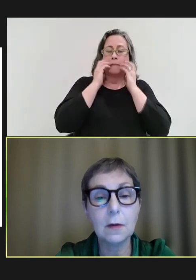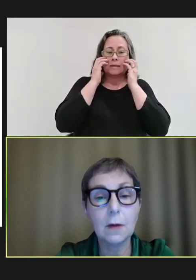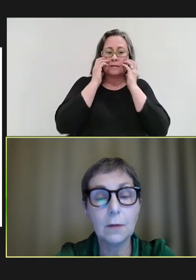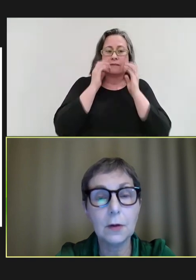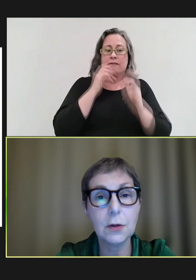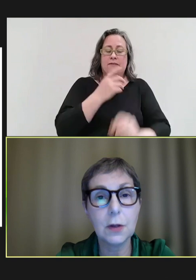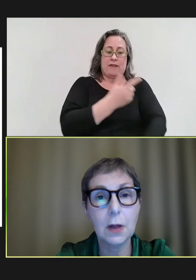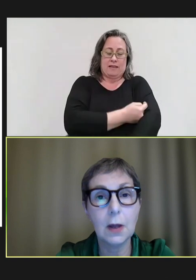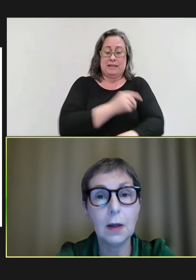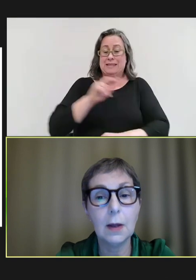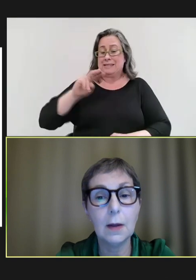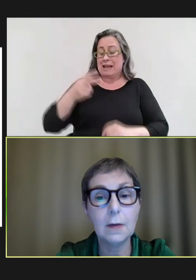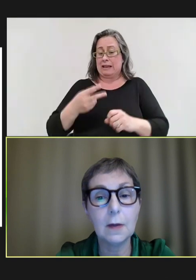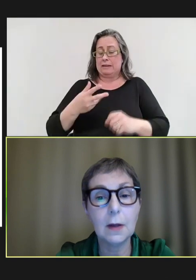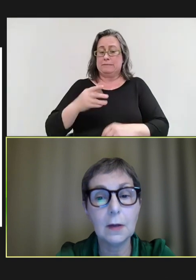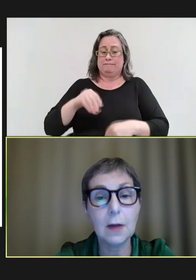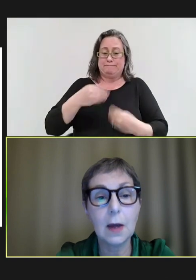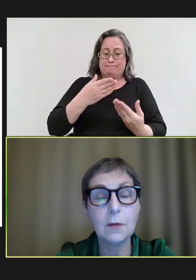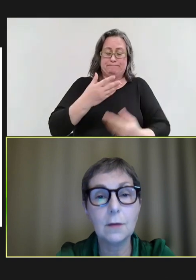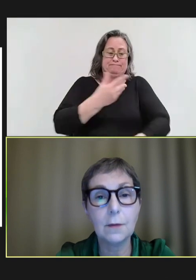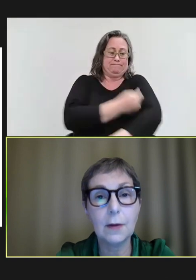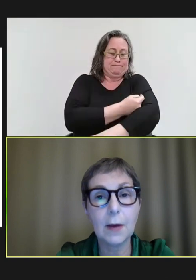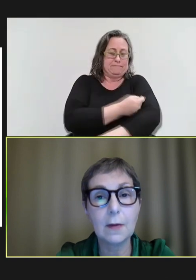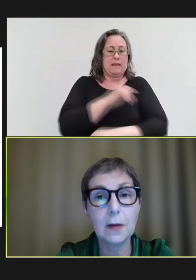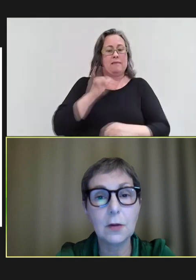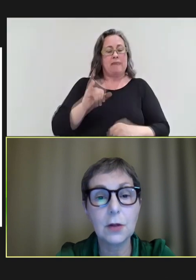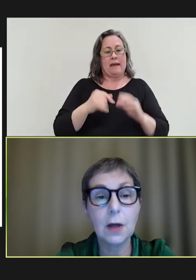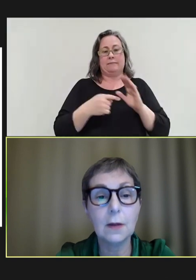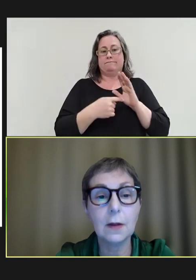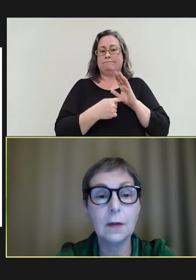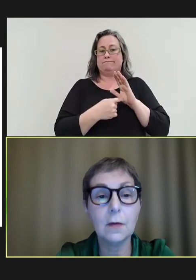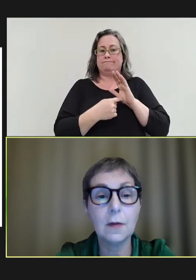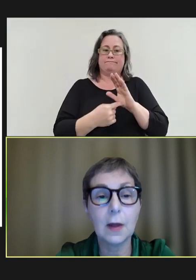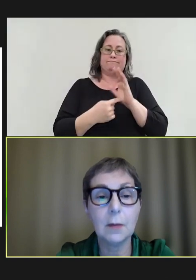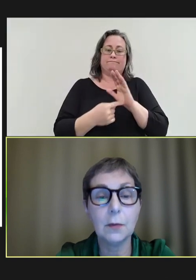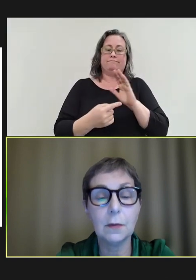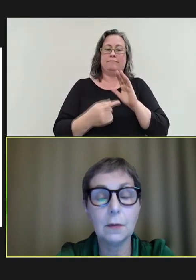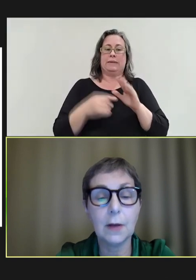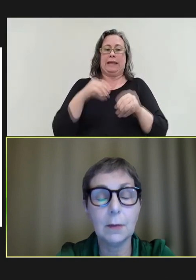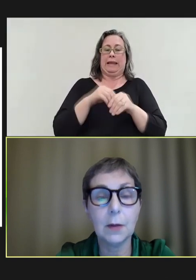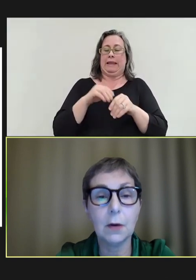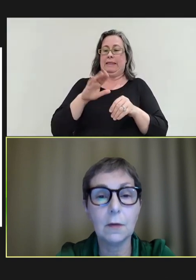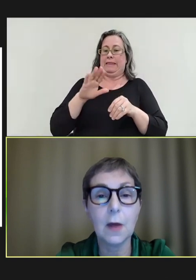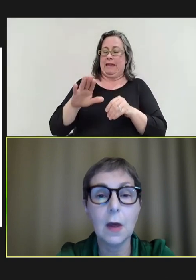coverage is an indicator of the fully vaccinated child in their sustainable development goals.